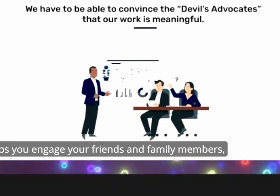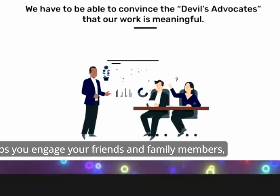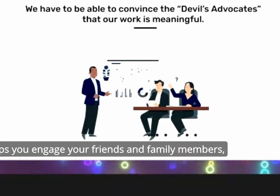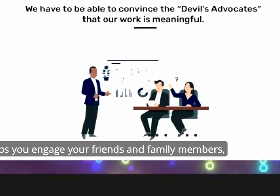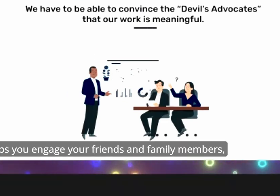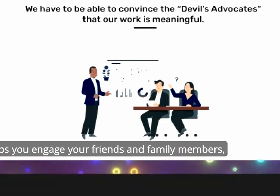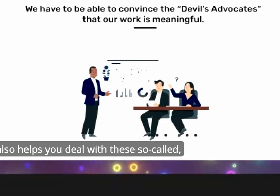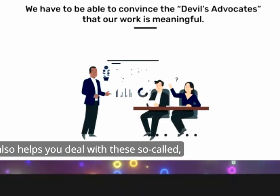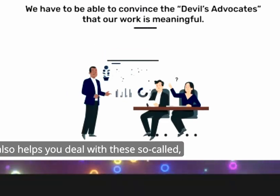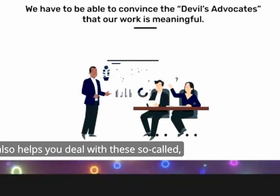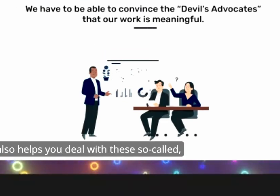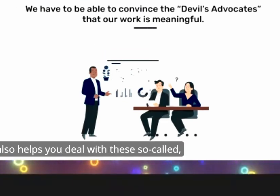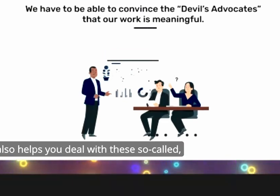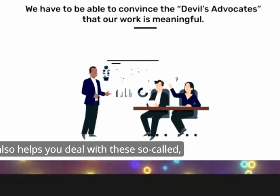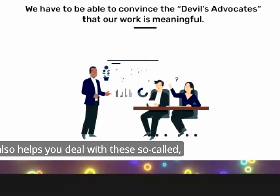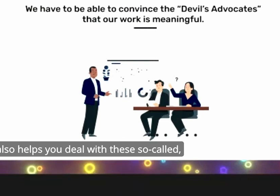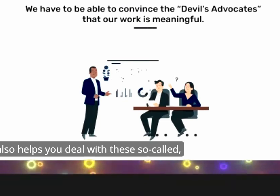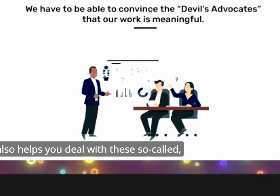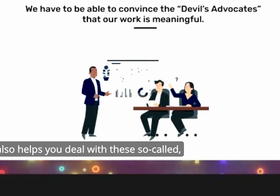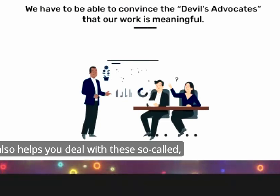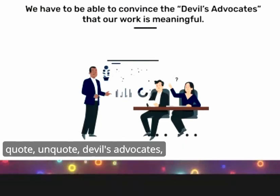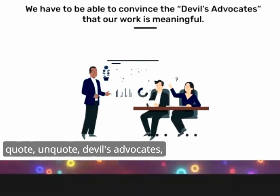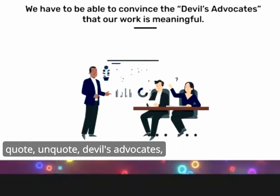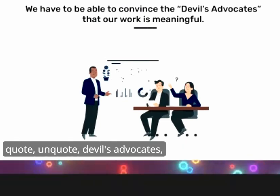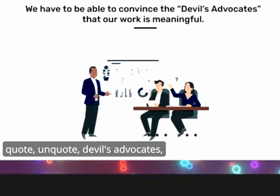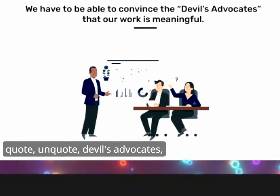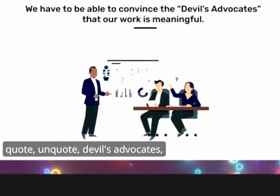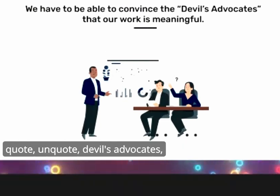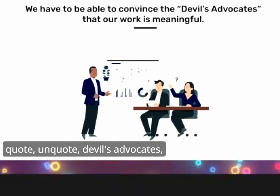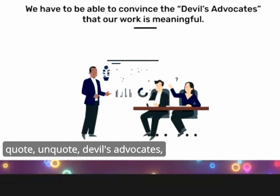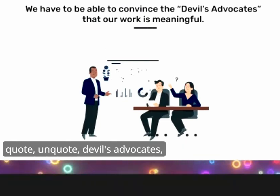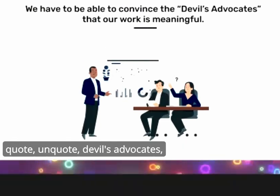and family members it also helps you deal with these so-called quote unquote Devil's Advocates